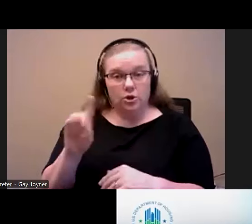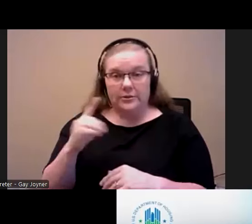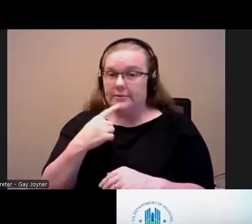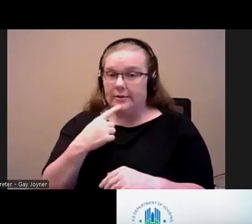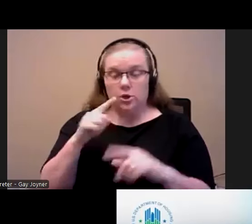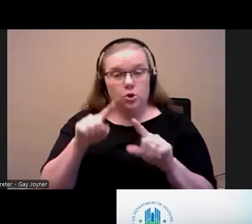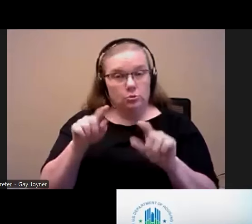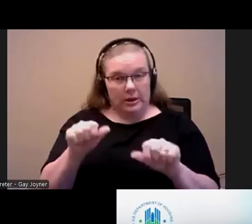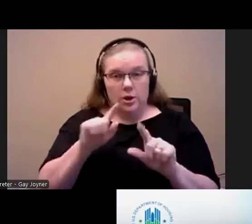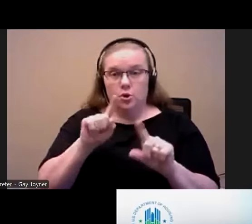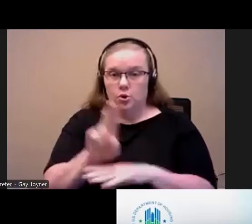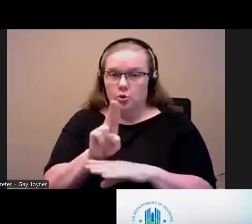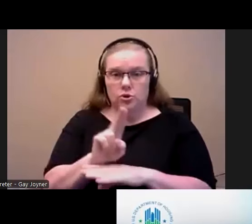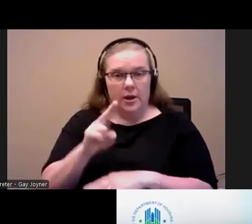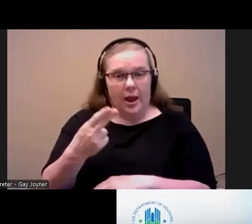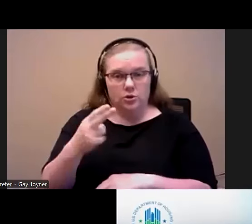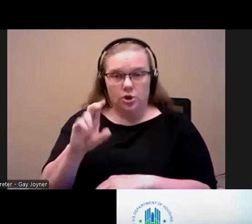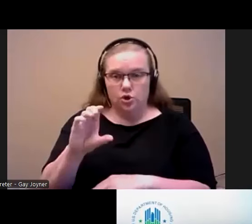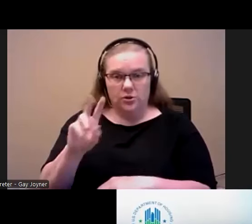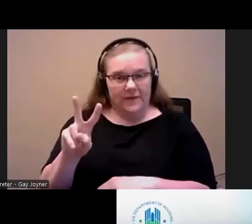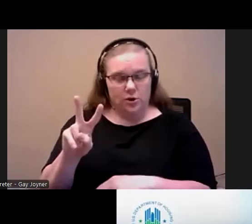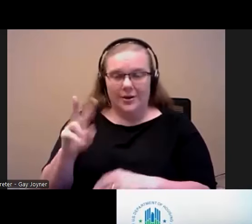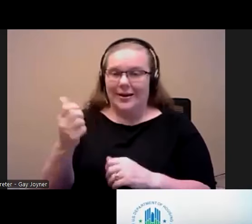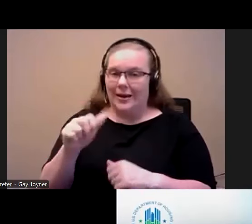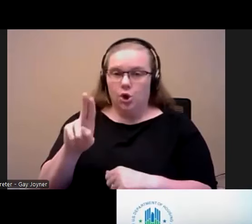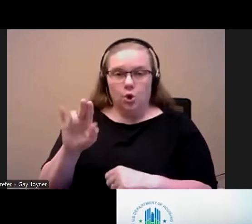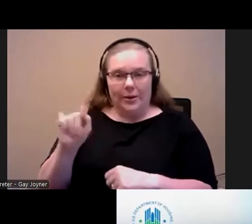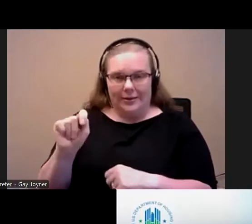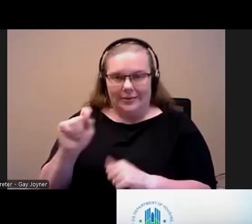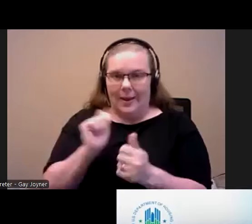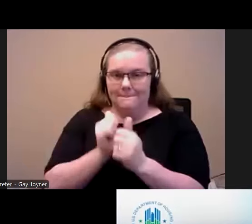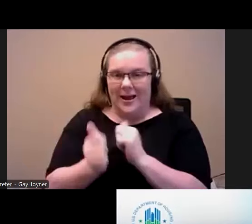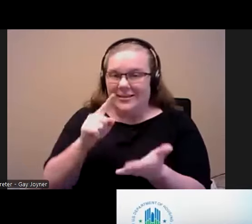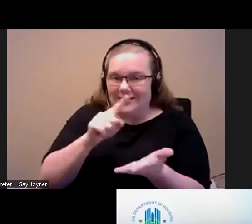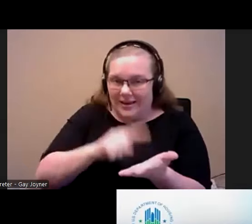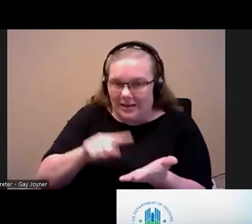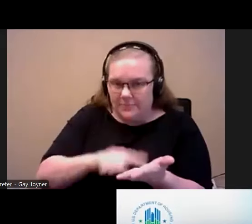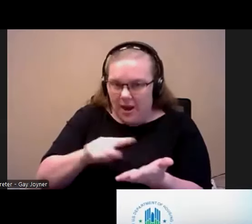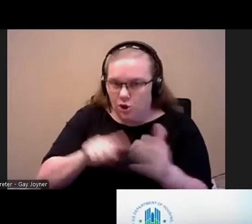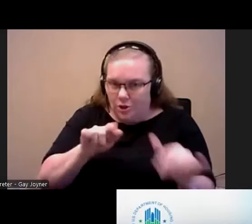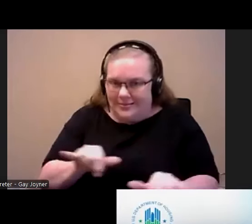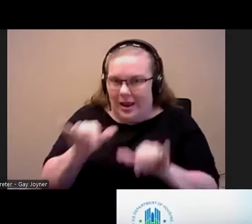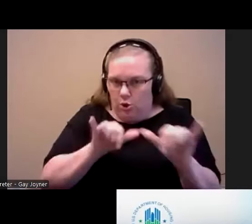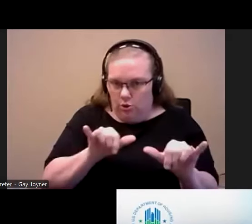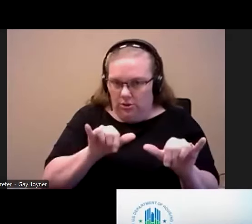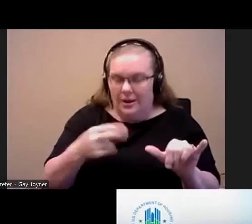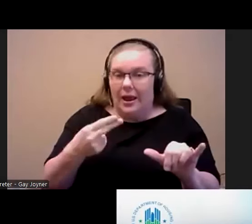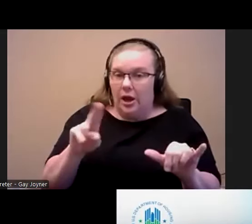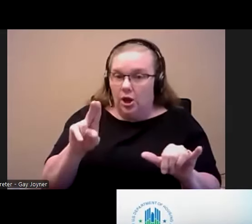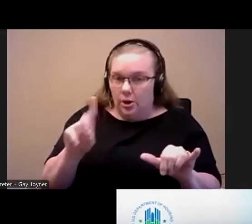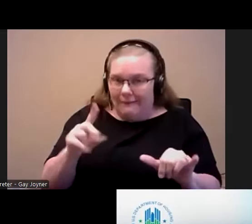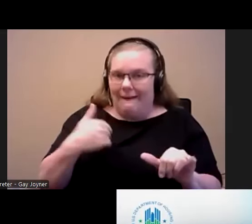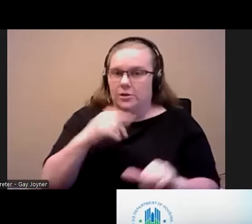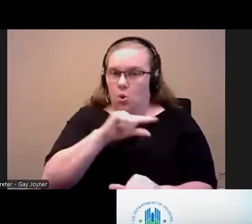choice vouchers in any unit that passes inspection standards. HUD has housing quality standards that